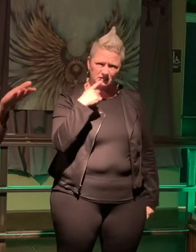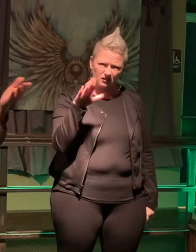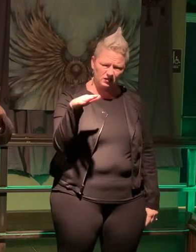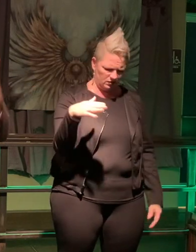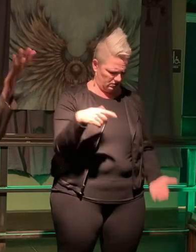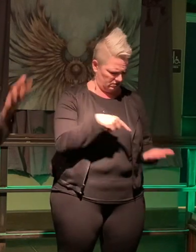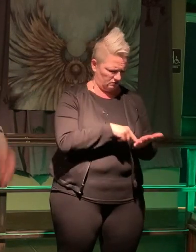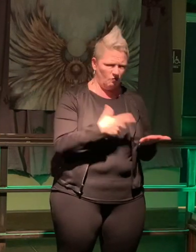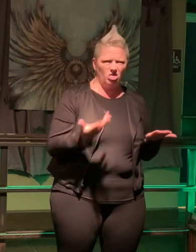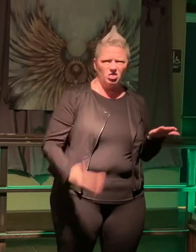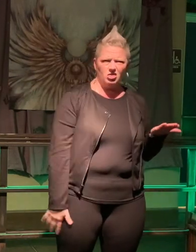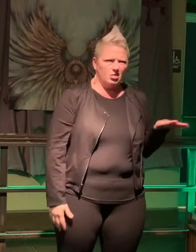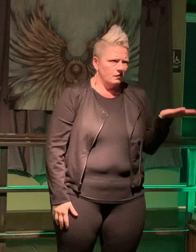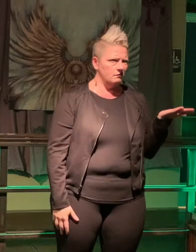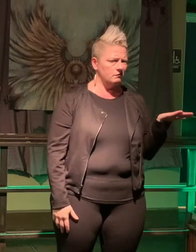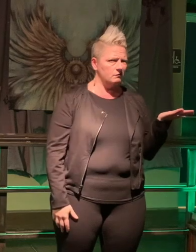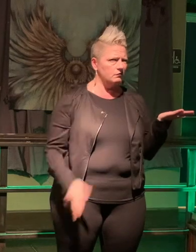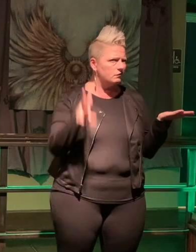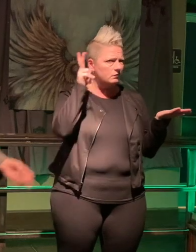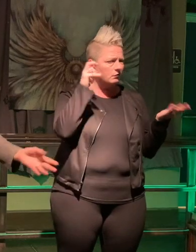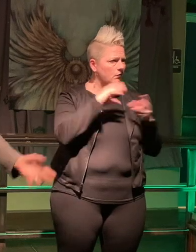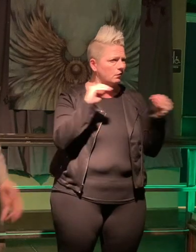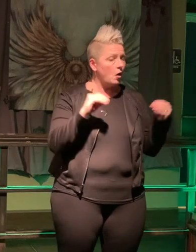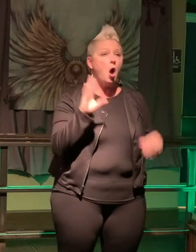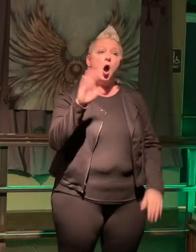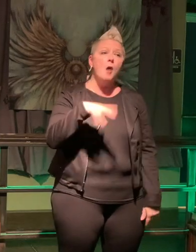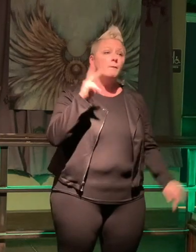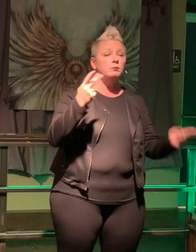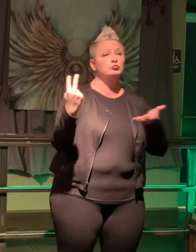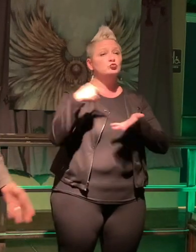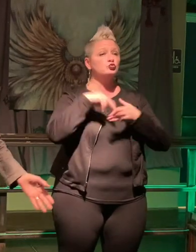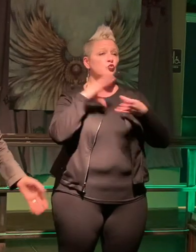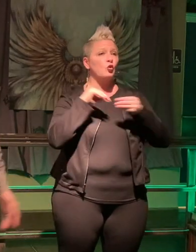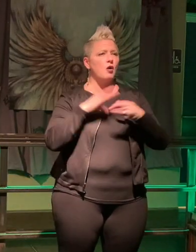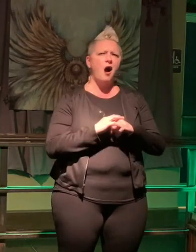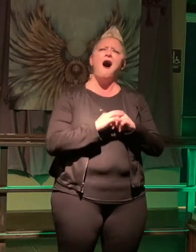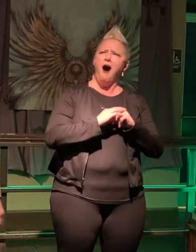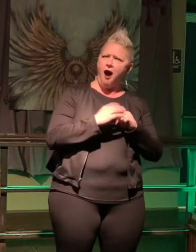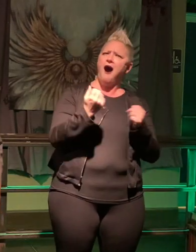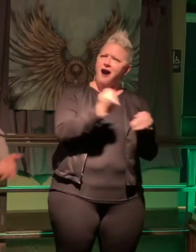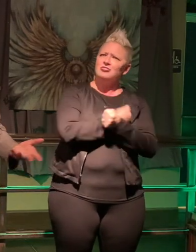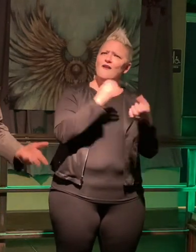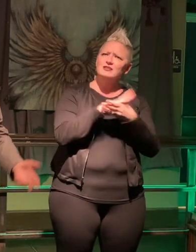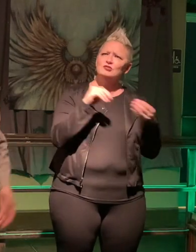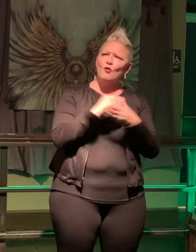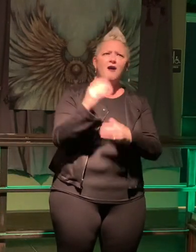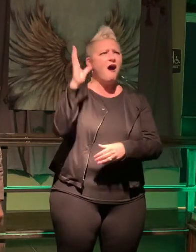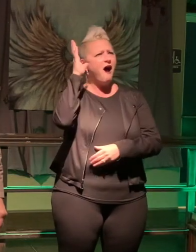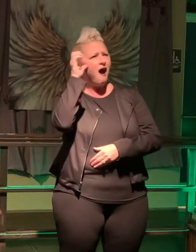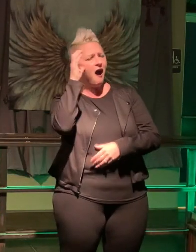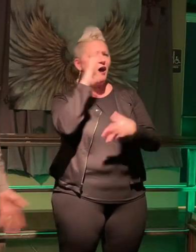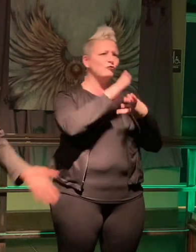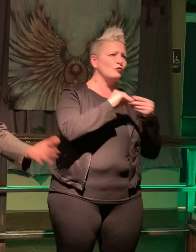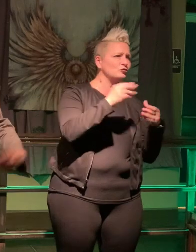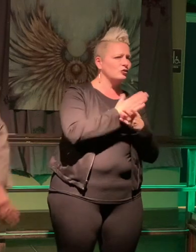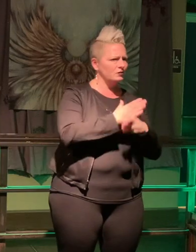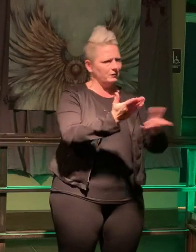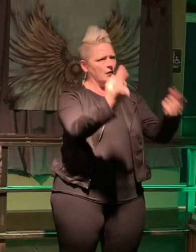I'd never heard of this and she said "Oh, people tell stories!" I'm like "I love stories! I love to hear them and I love to tell them" And she said "well come!" and